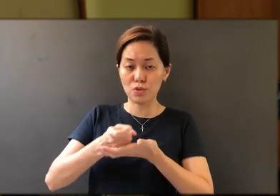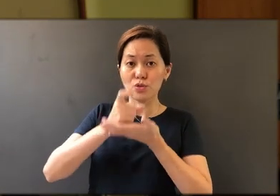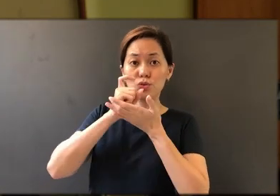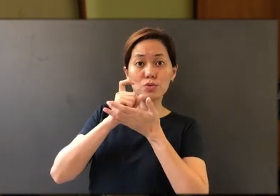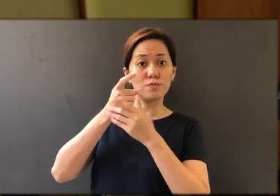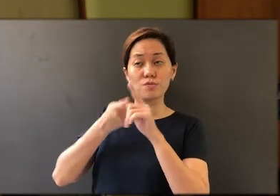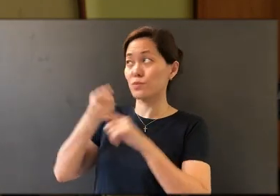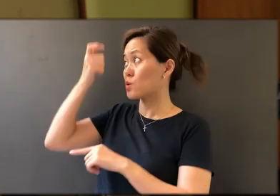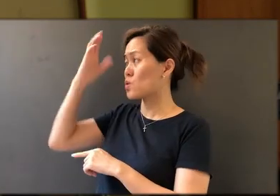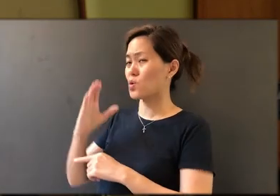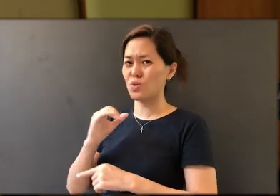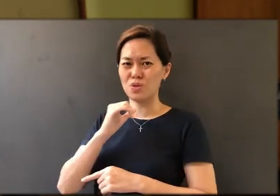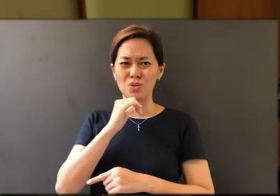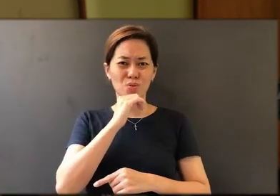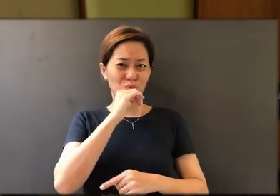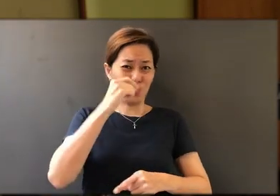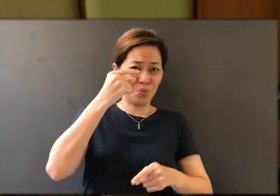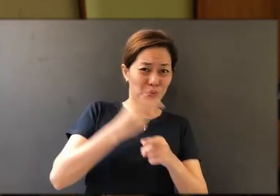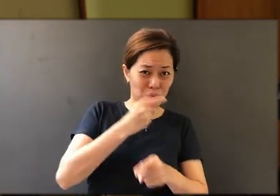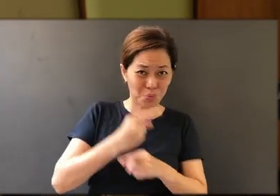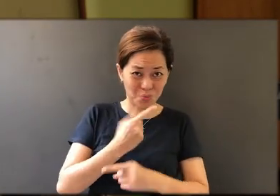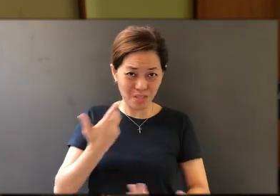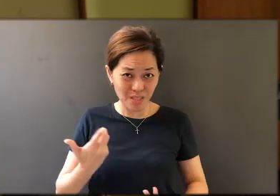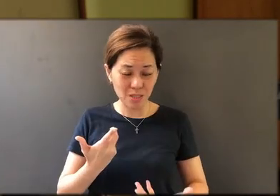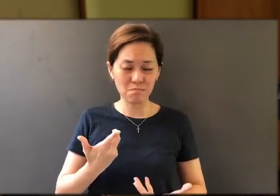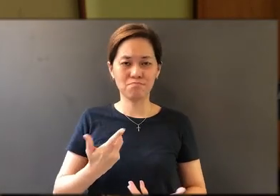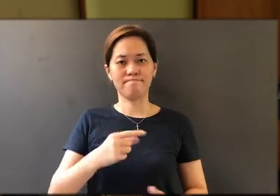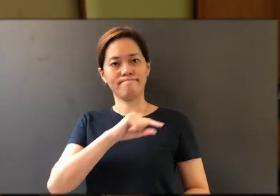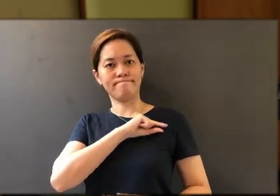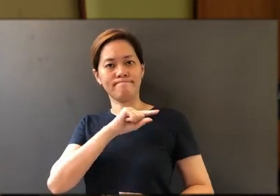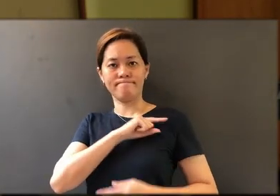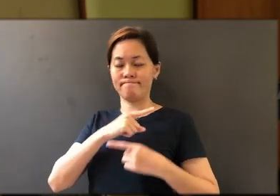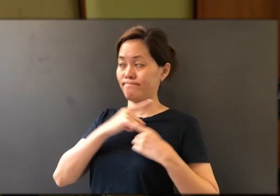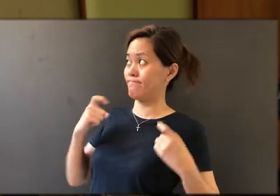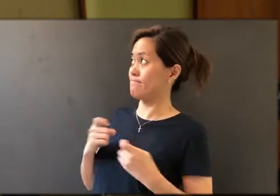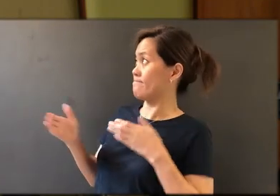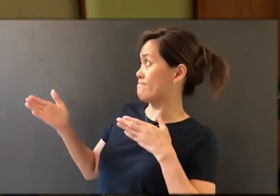of the Lord in an unworthy manner will be guilty of sinning against the body